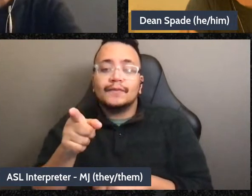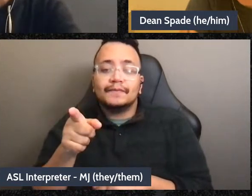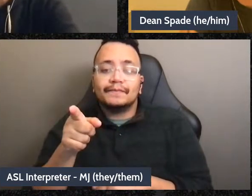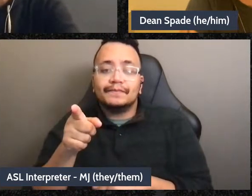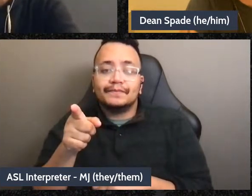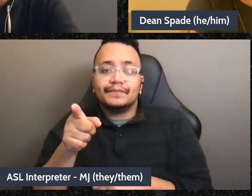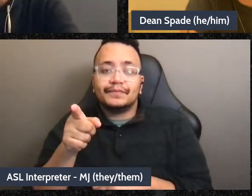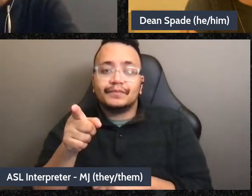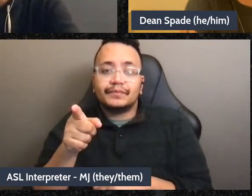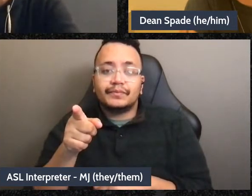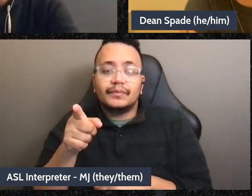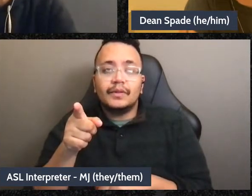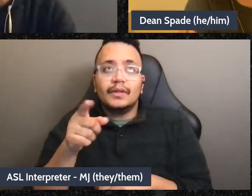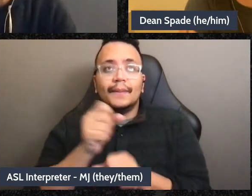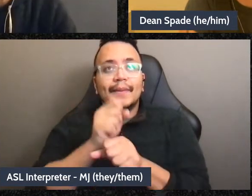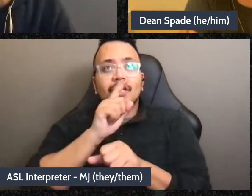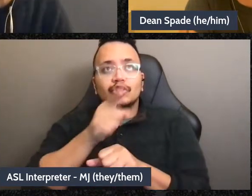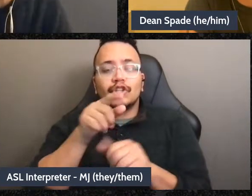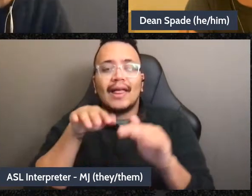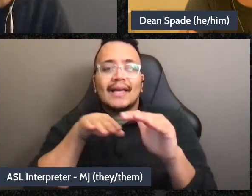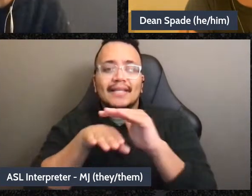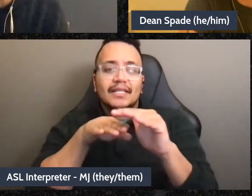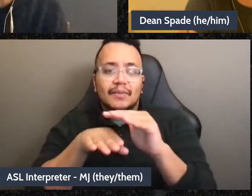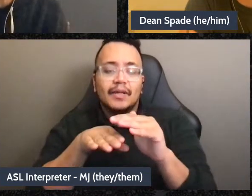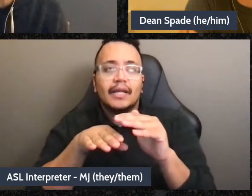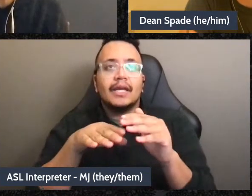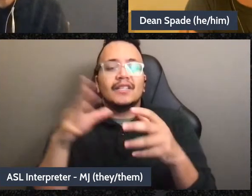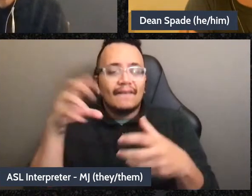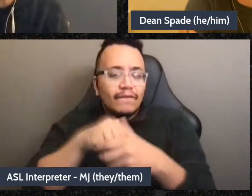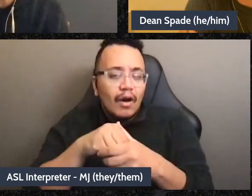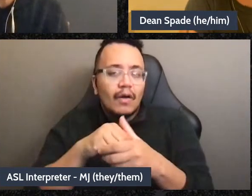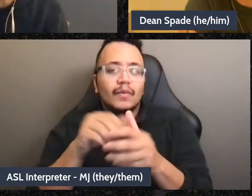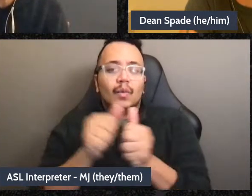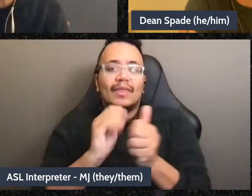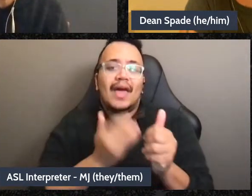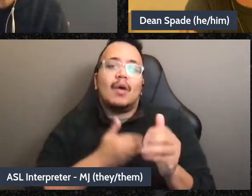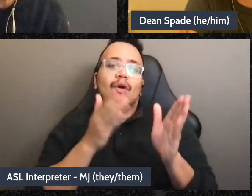that making sure that accessibility is part of how we plan things in our facilitation, like making